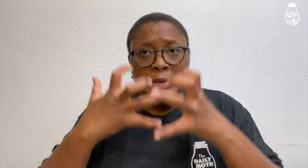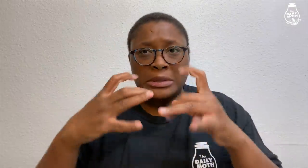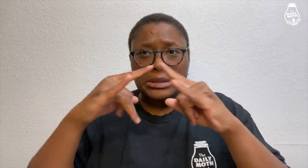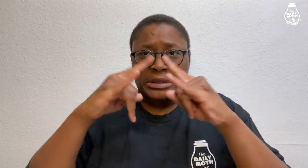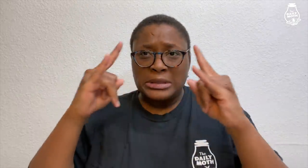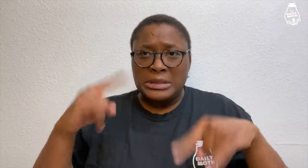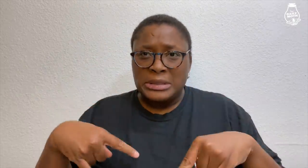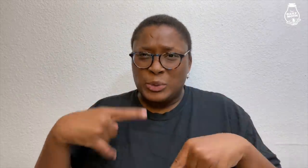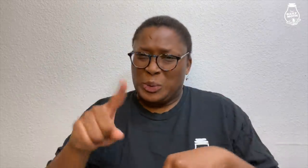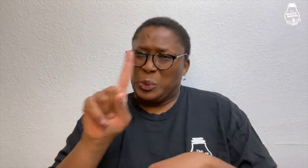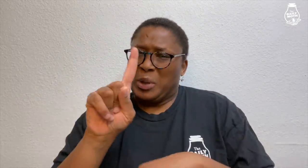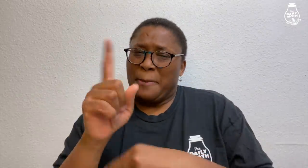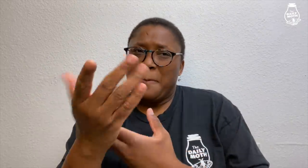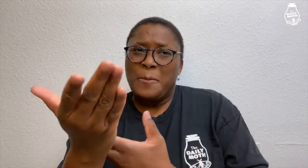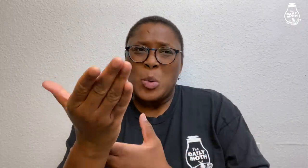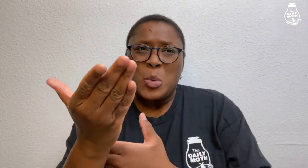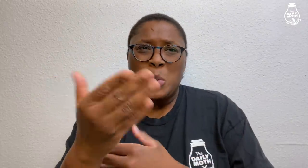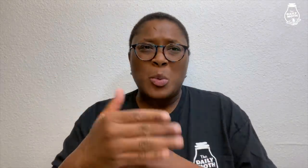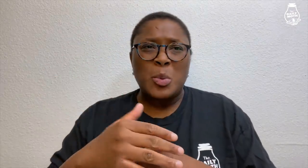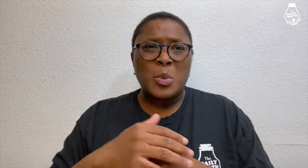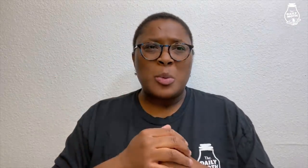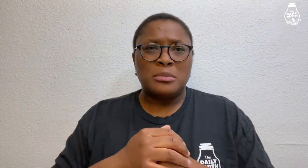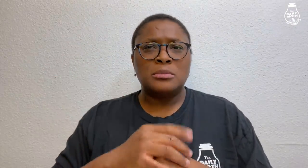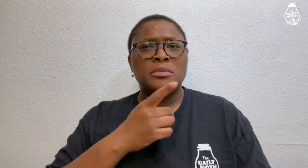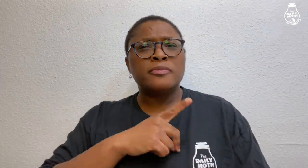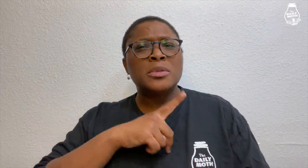it was very dark in the tent at one in the morning."